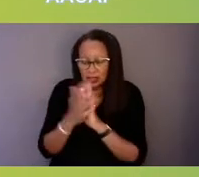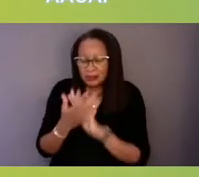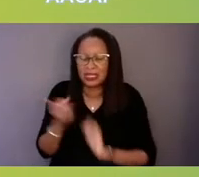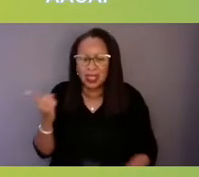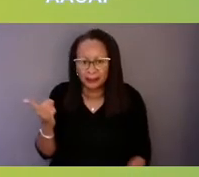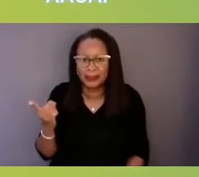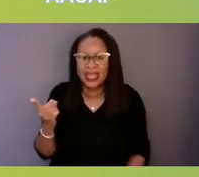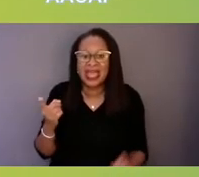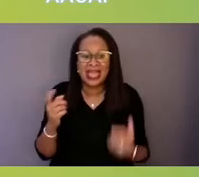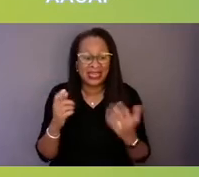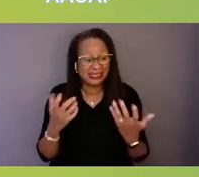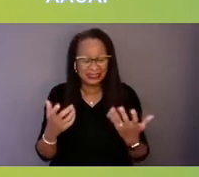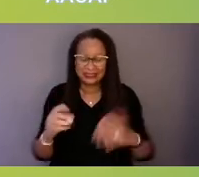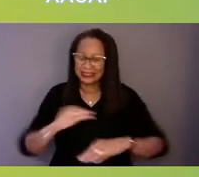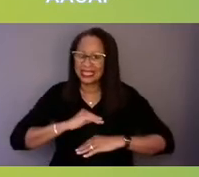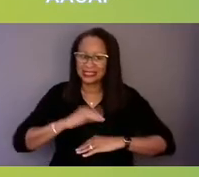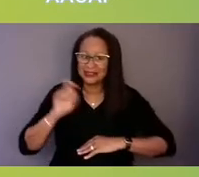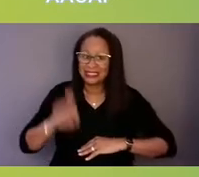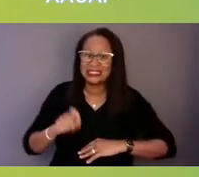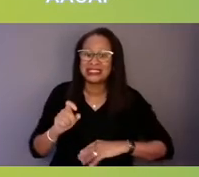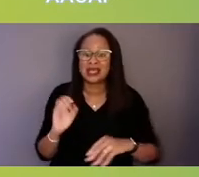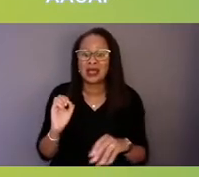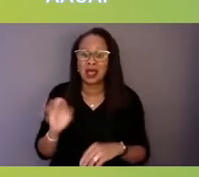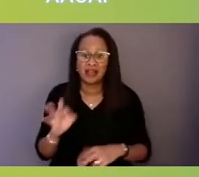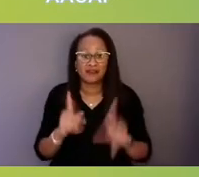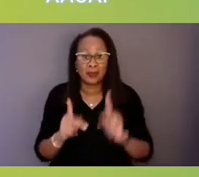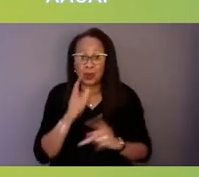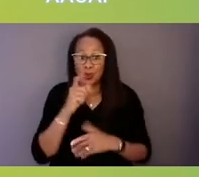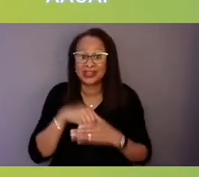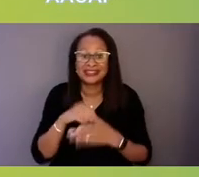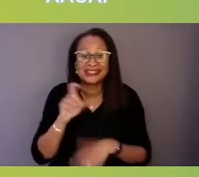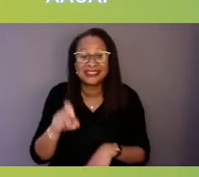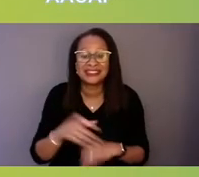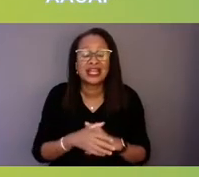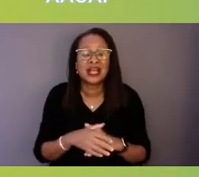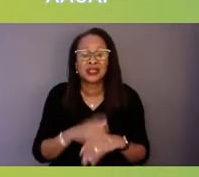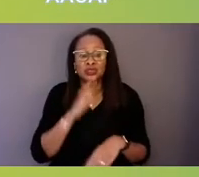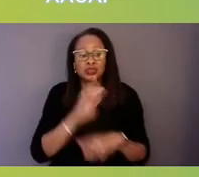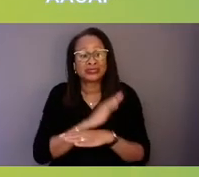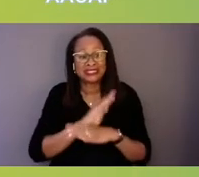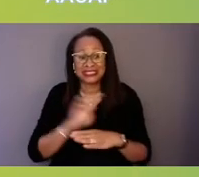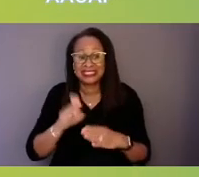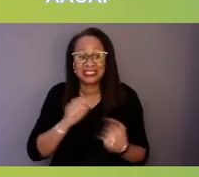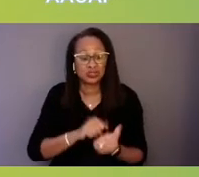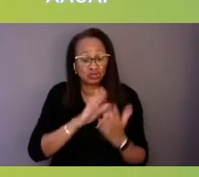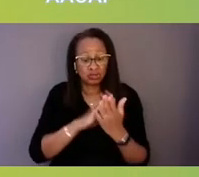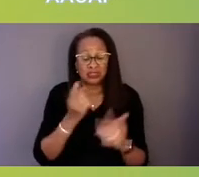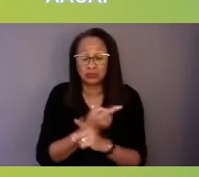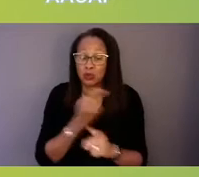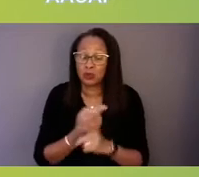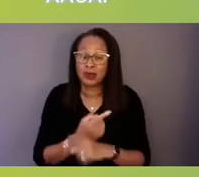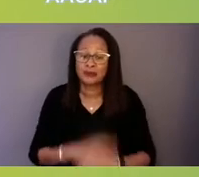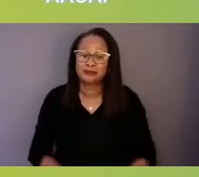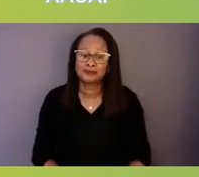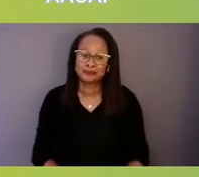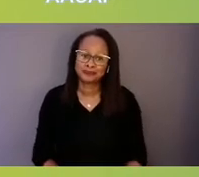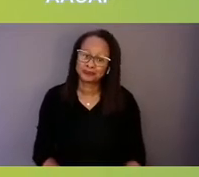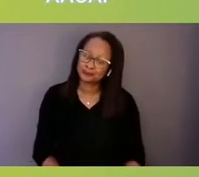of these folks in need that really need to be addressed appropriately? Thanks, Madhuri.